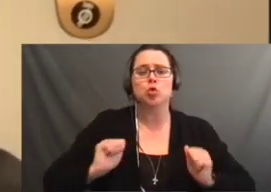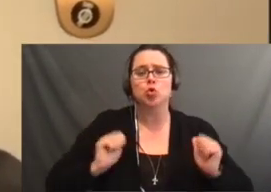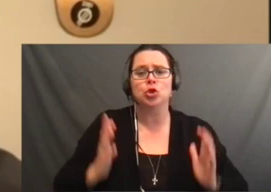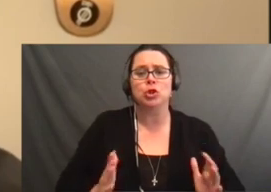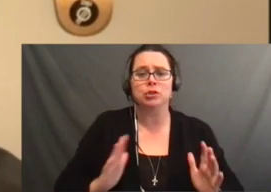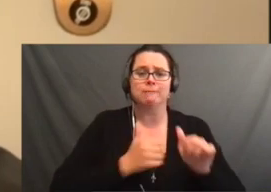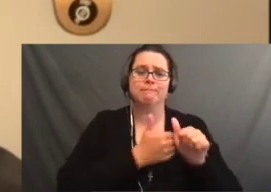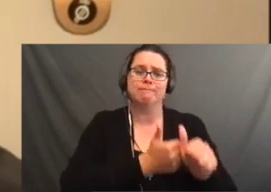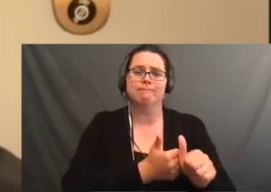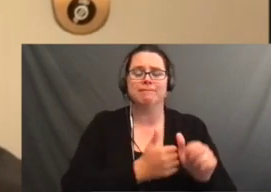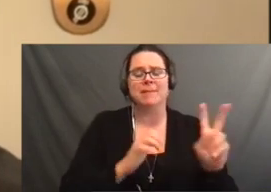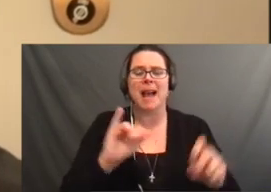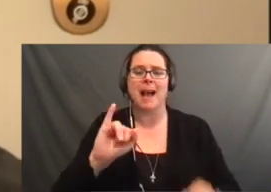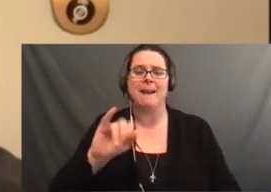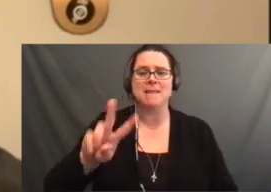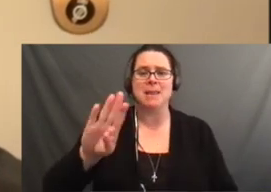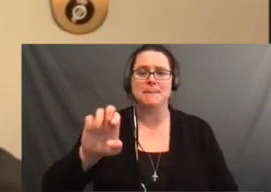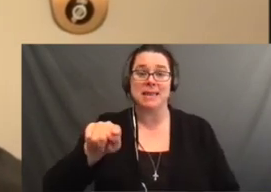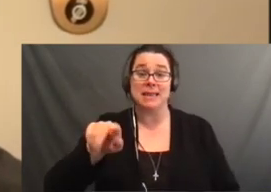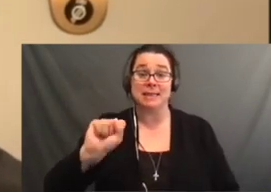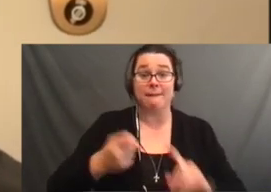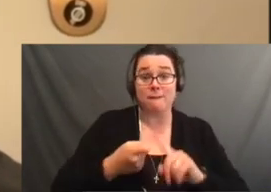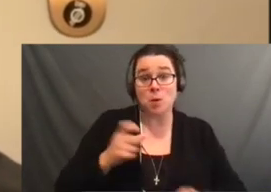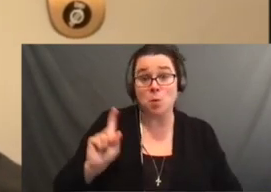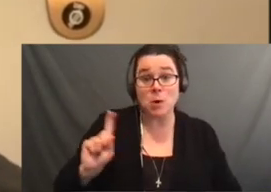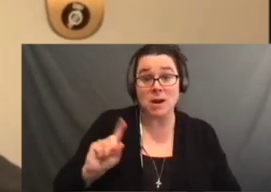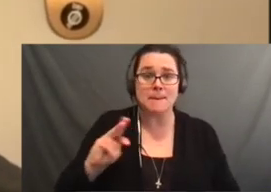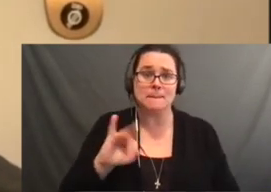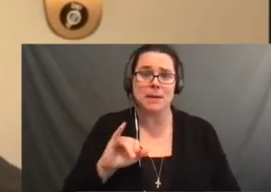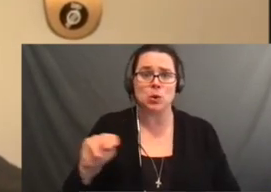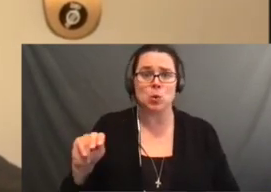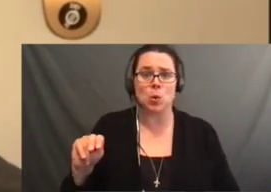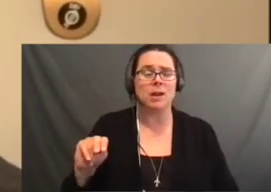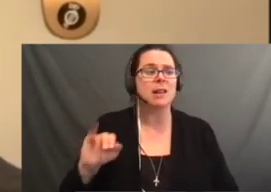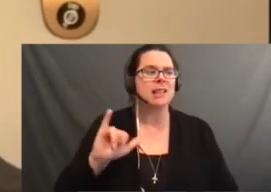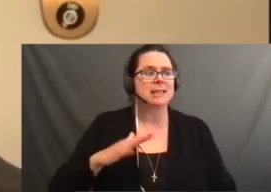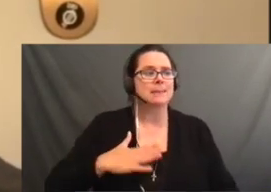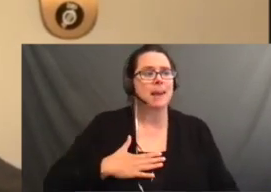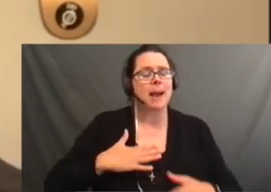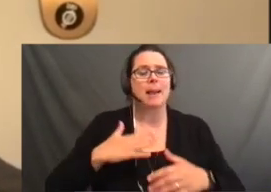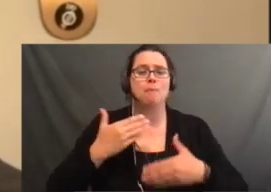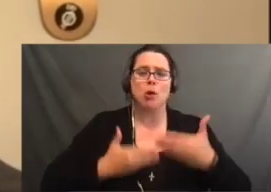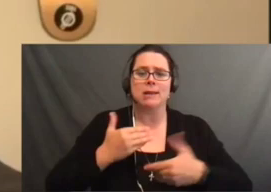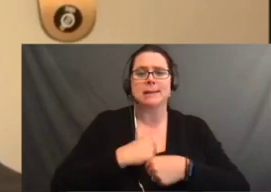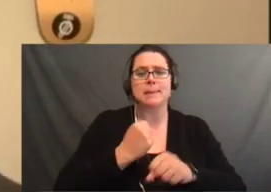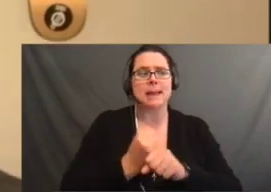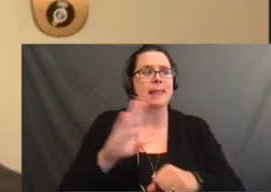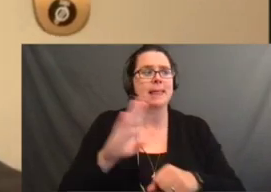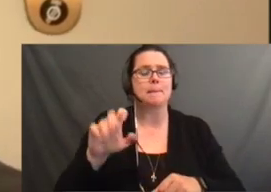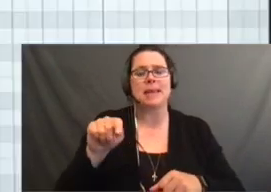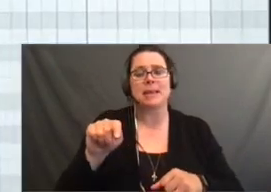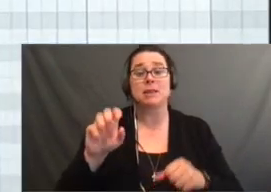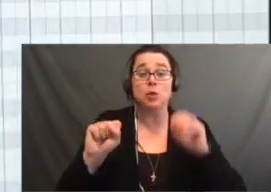little bit more about your talent. For those of you who are watching, if you